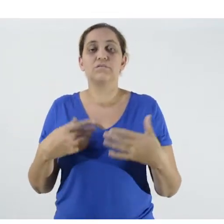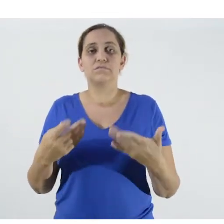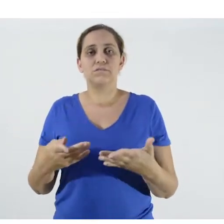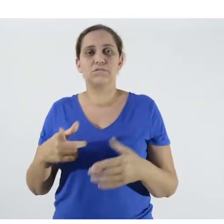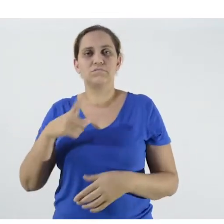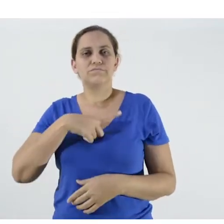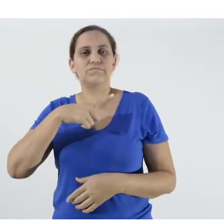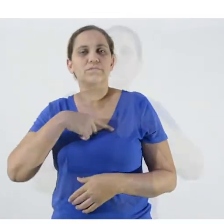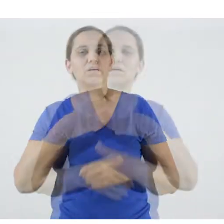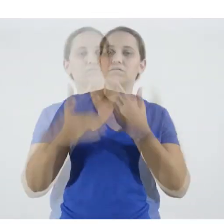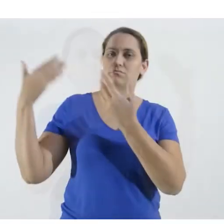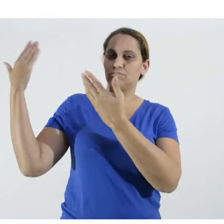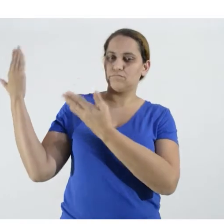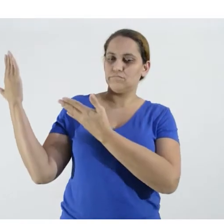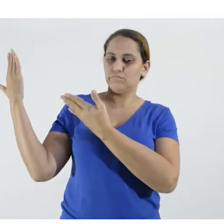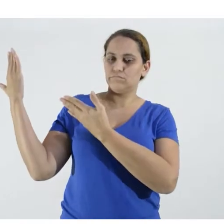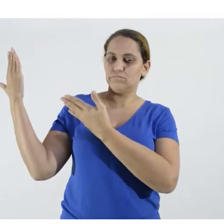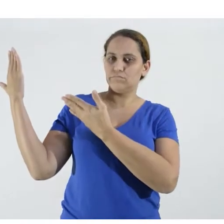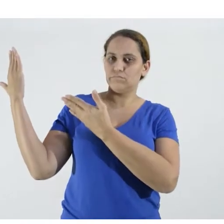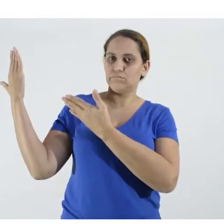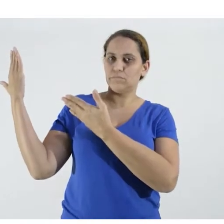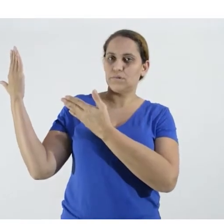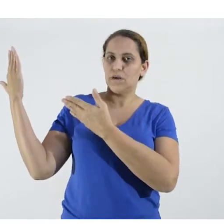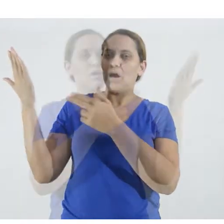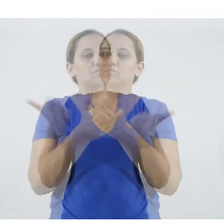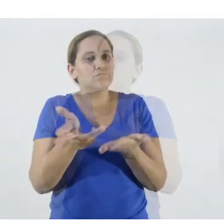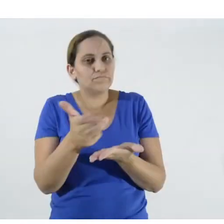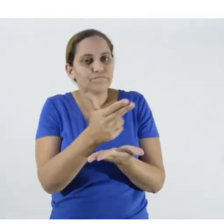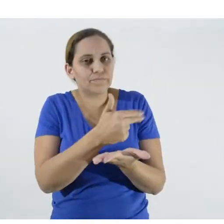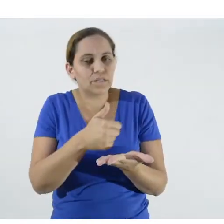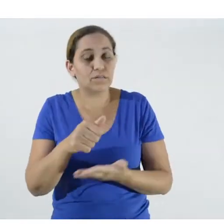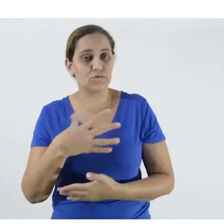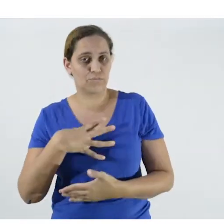that you can see on some slides was done by my daughter,